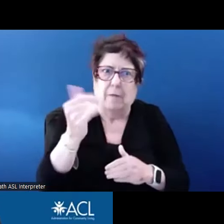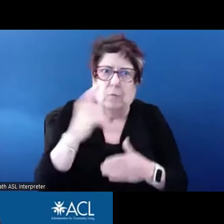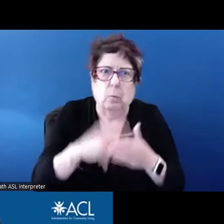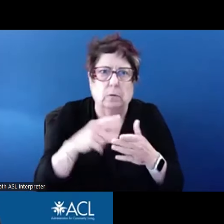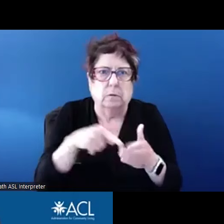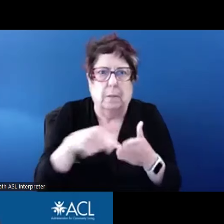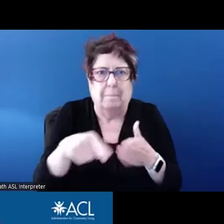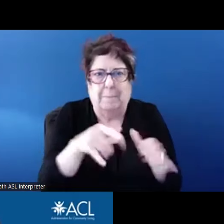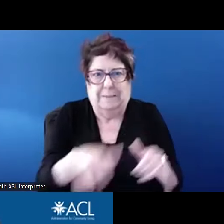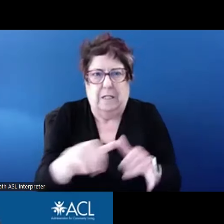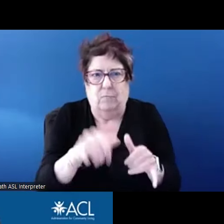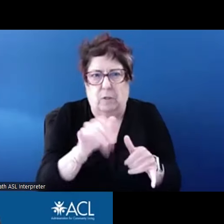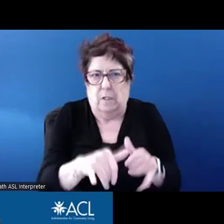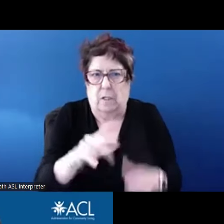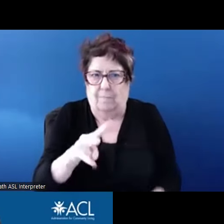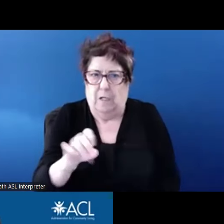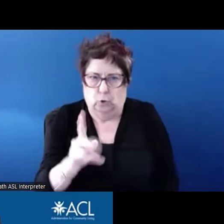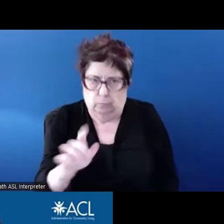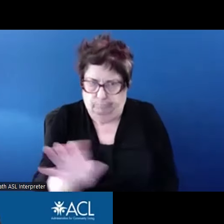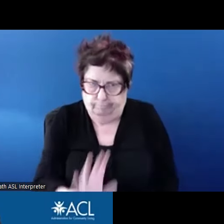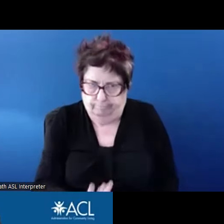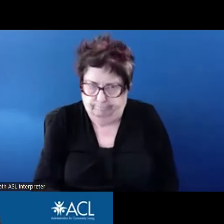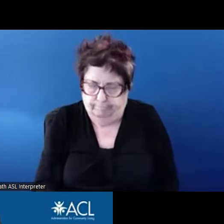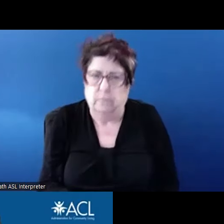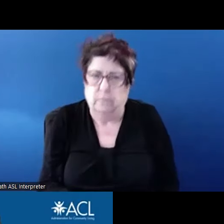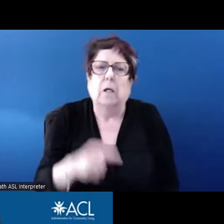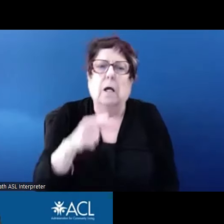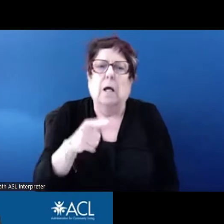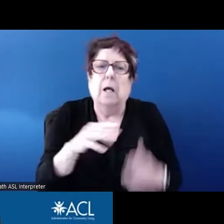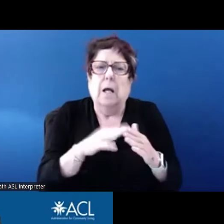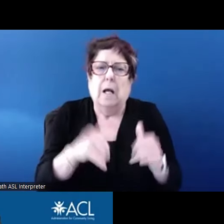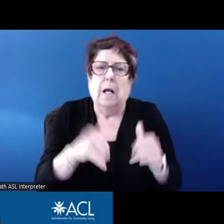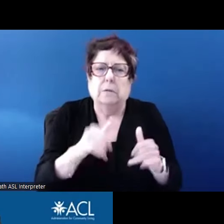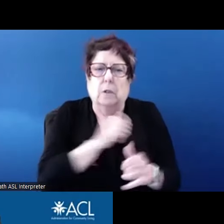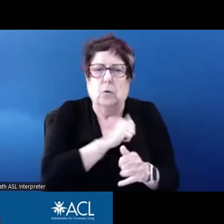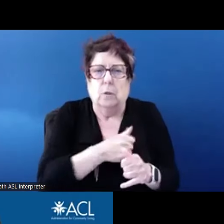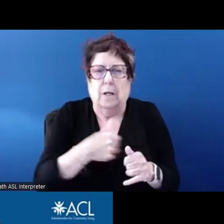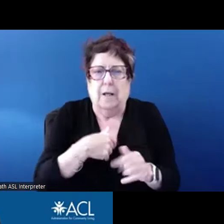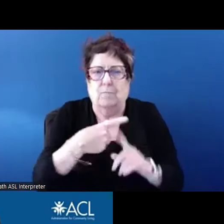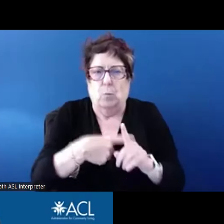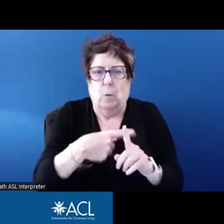So housing authorities have rent payment standards that are typically the fair market